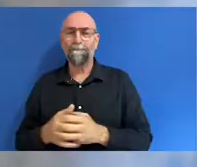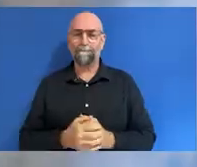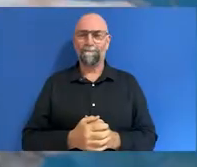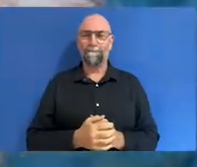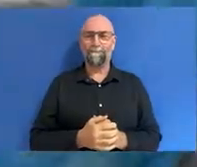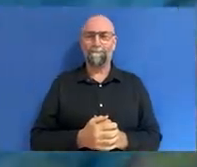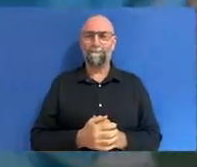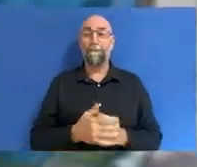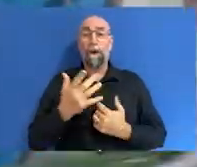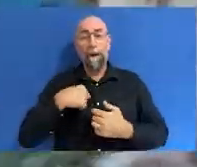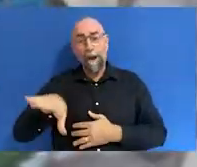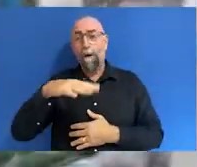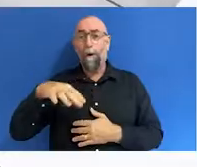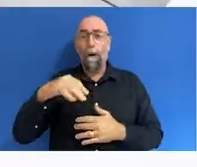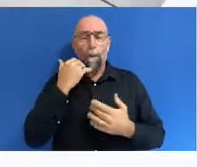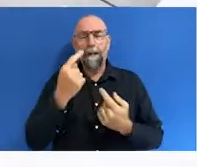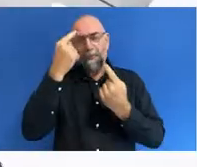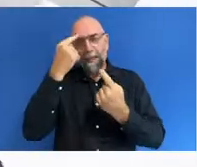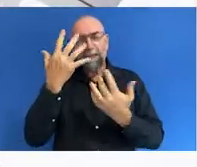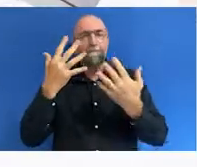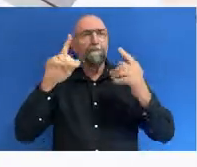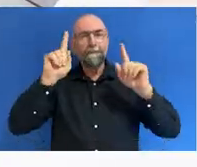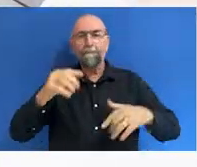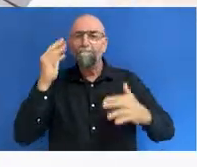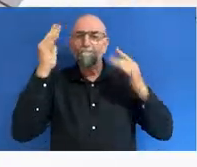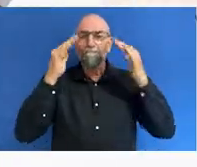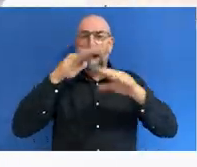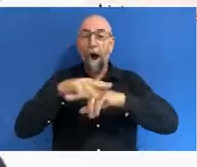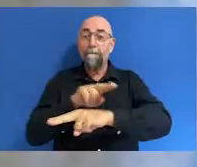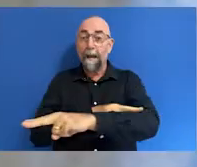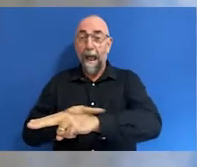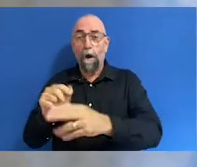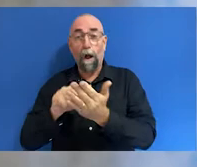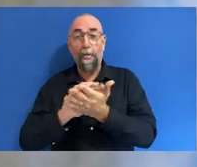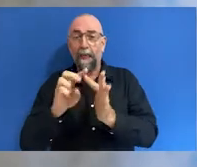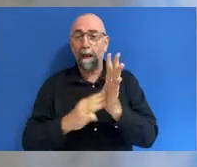As we always do, we take this time to reflect on the NAIDOC theme. In 2022, the theme